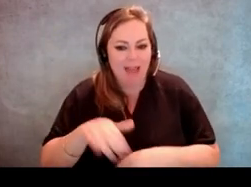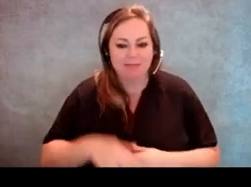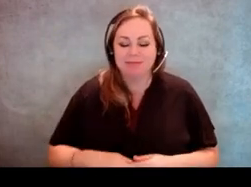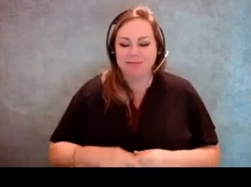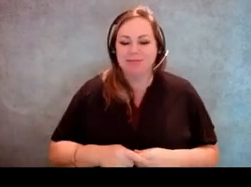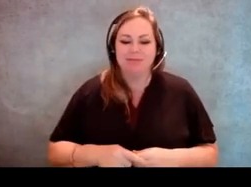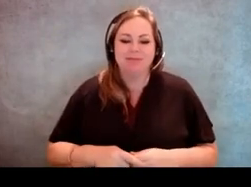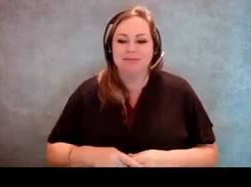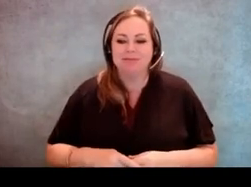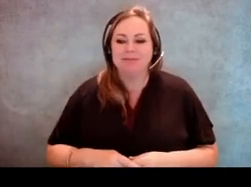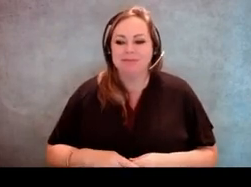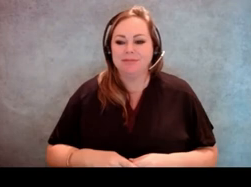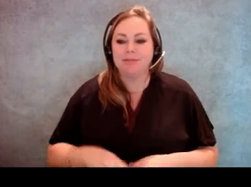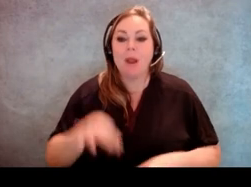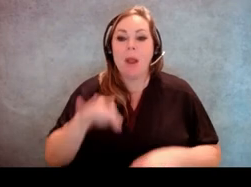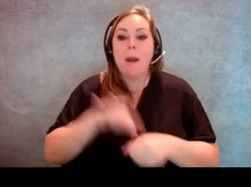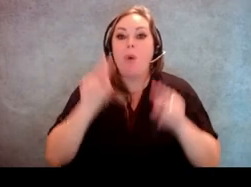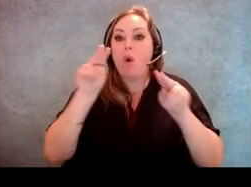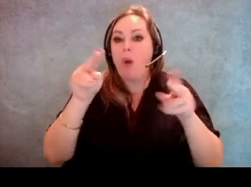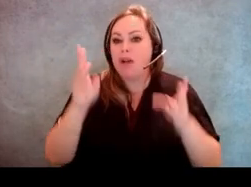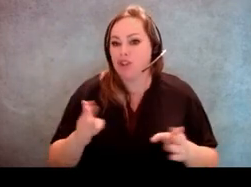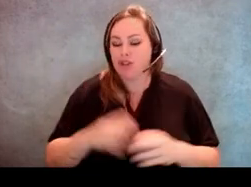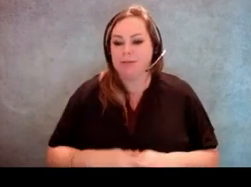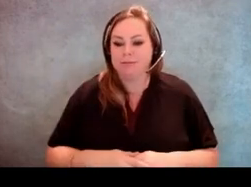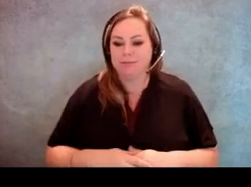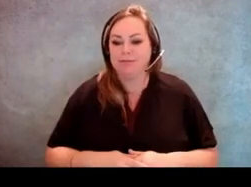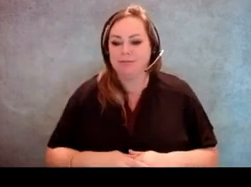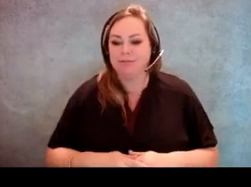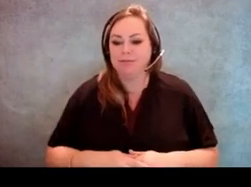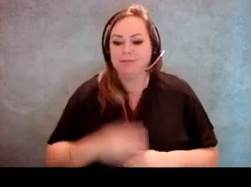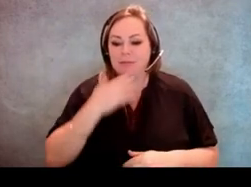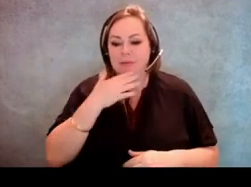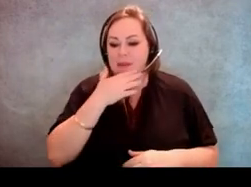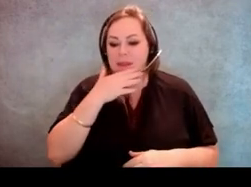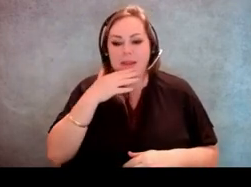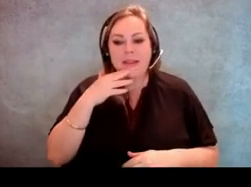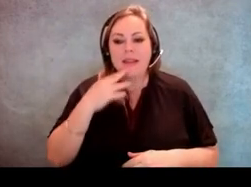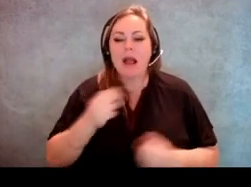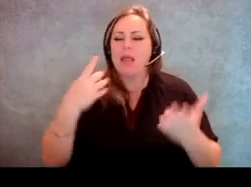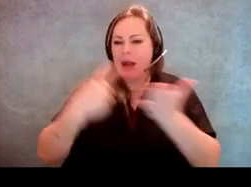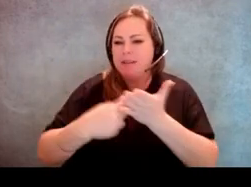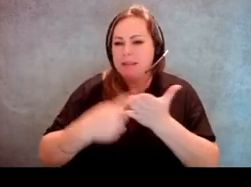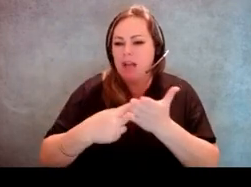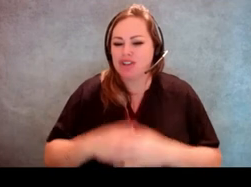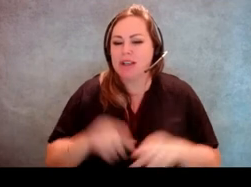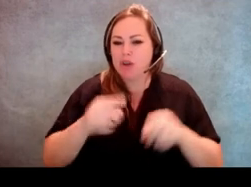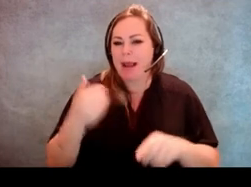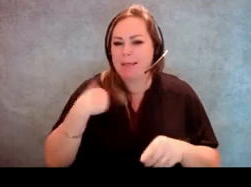[Jeff Miller] Poll watchers. [Molly Broadway] Poll watchers. [Jeff Miller] Lots of discussion during the last legislative sessions